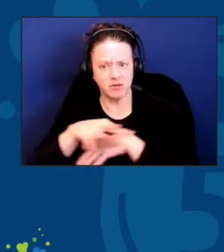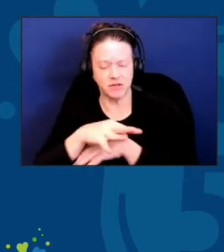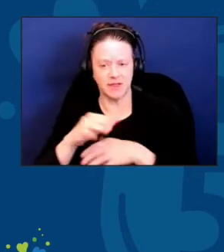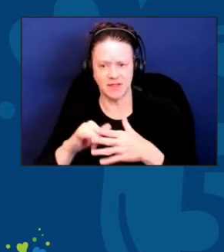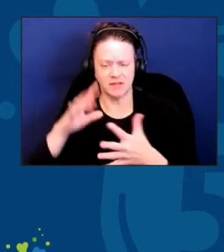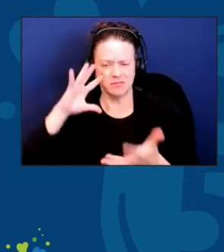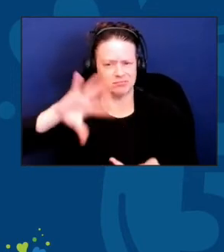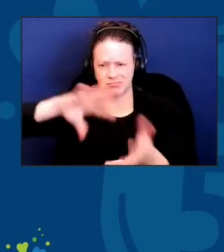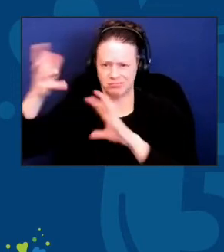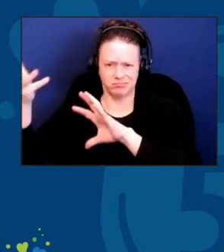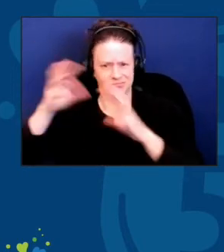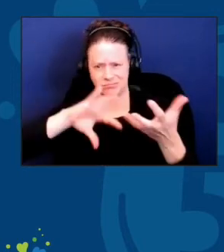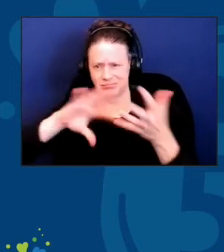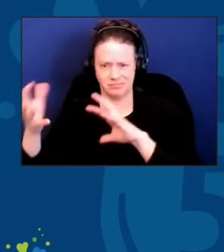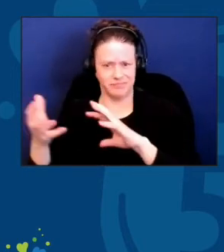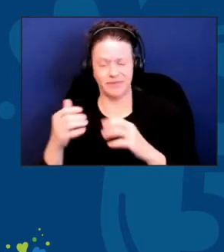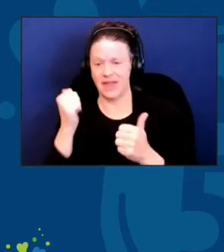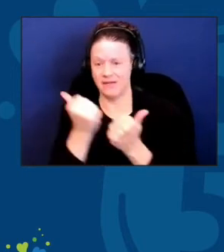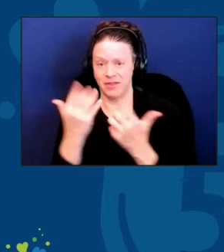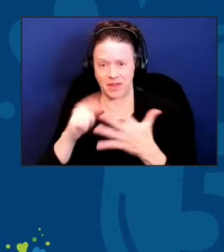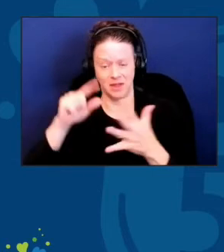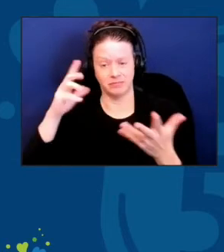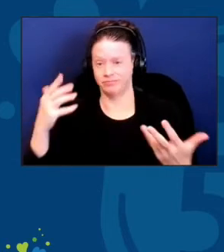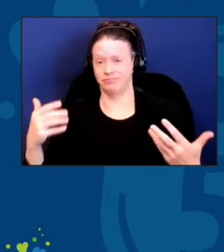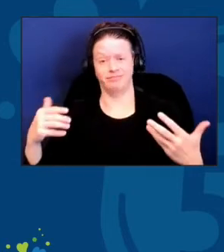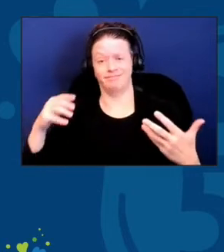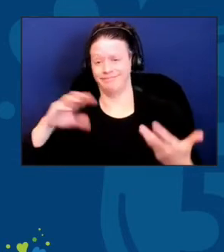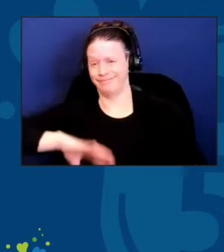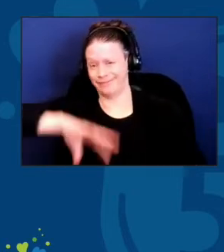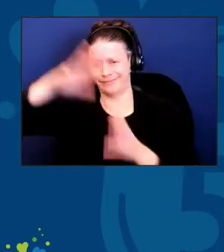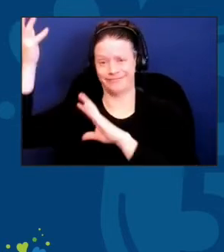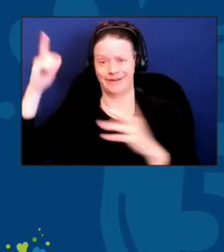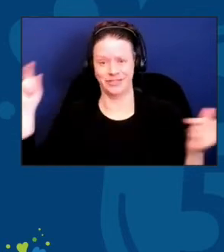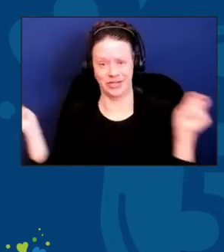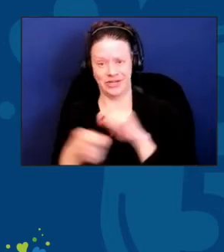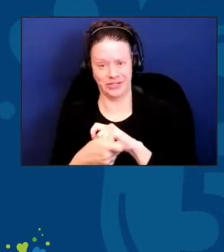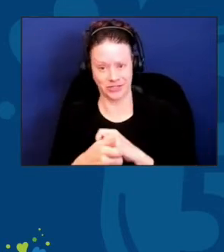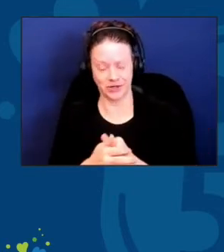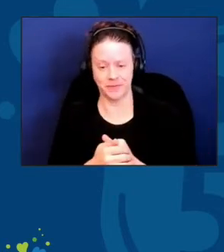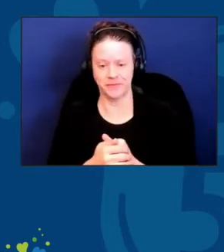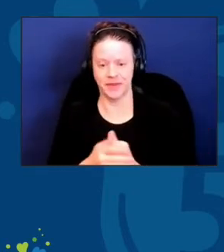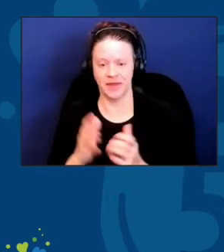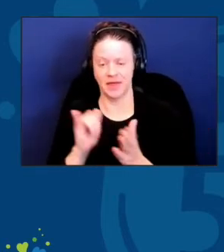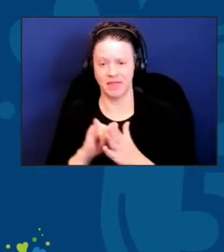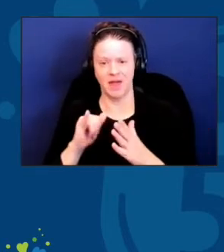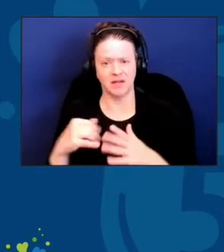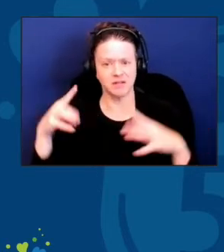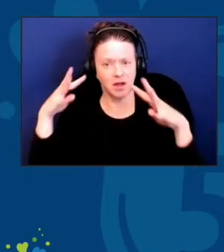where everything has been stood on head. And it's complicated by the fact that our institutions